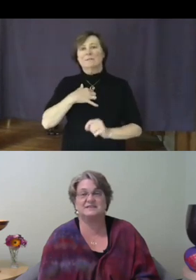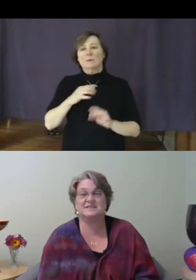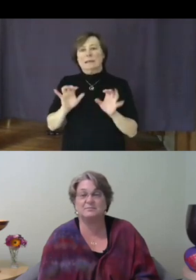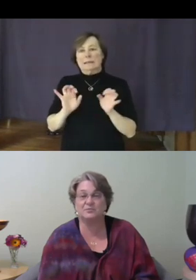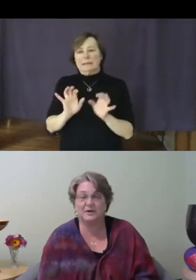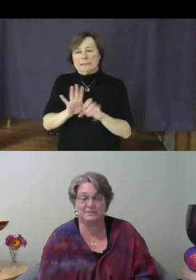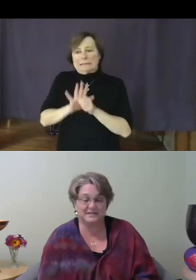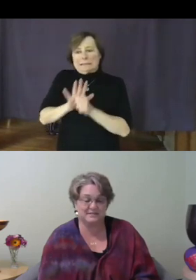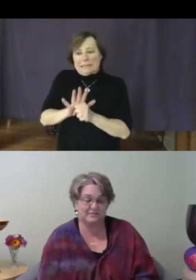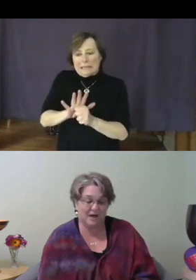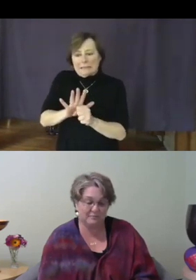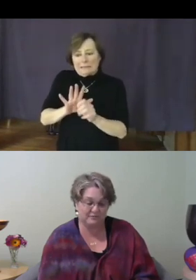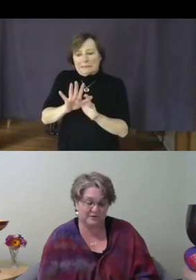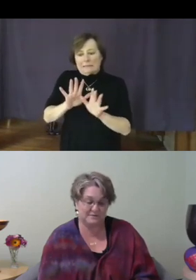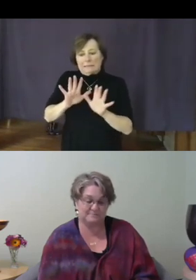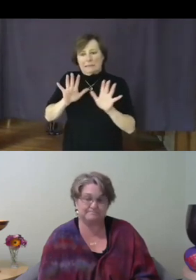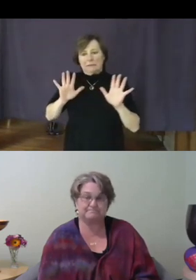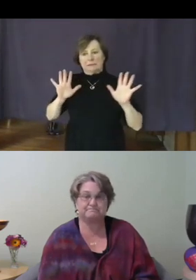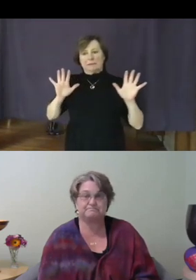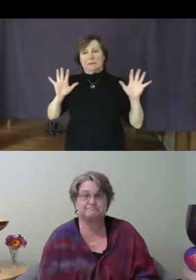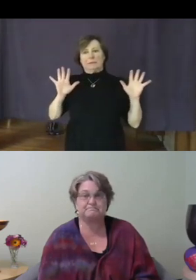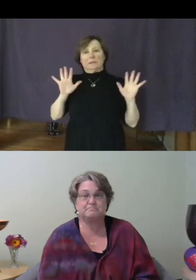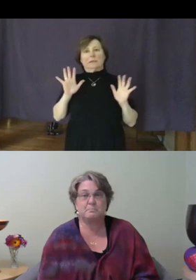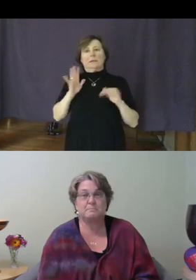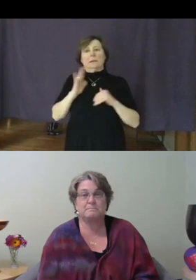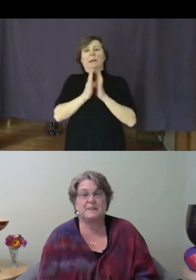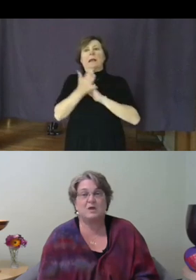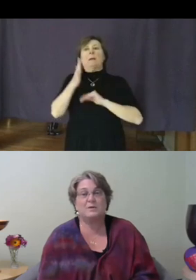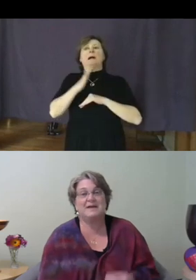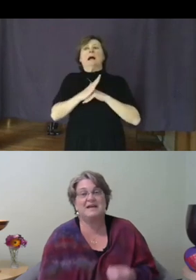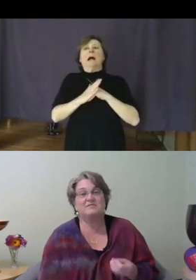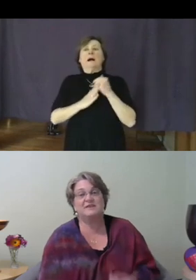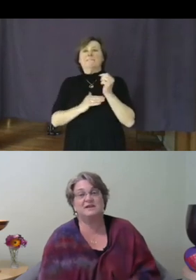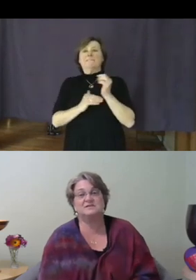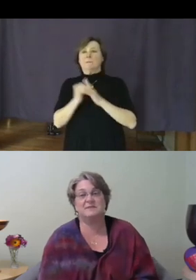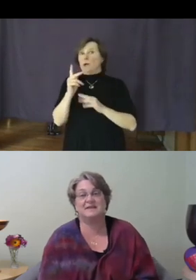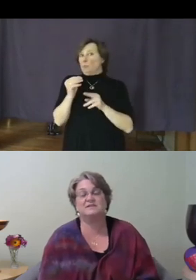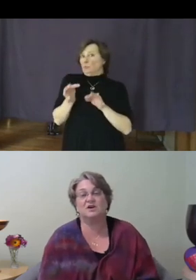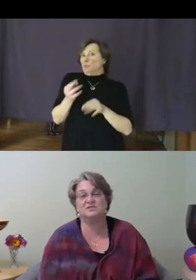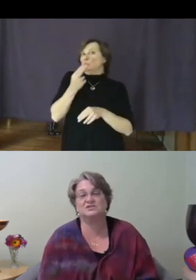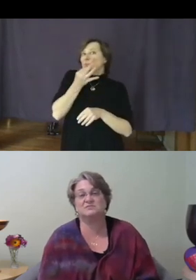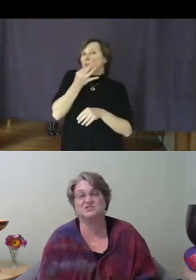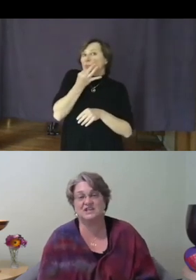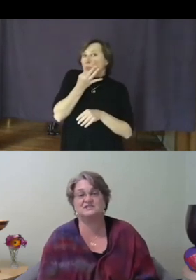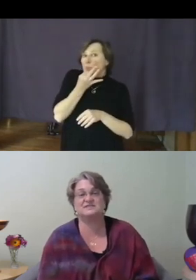temporary place of comfort, we may fail to make the long-term changes necessary